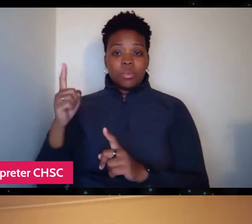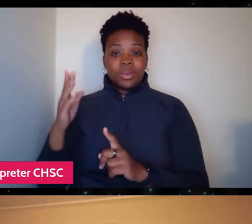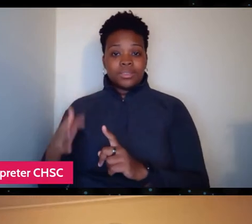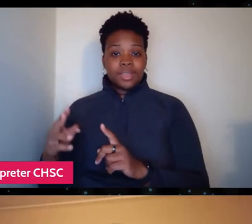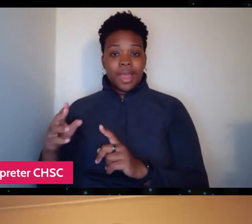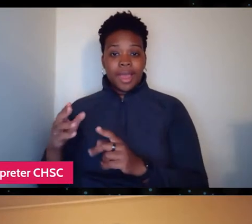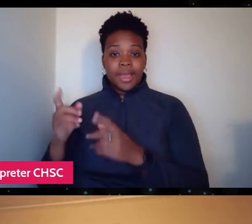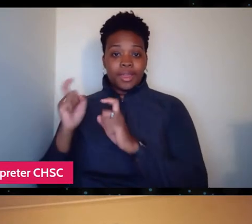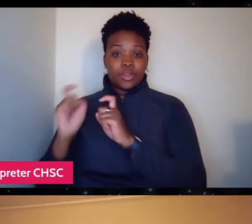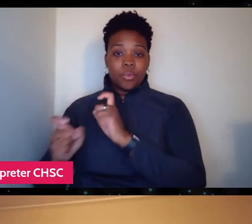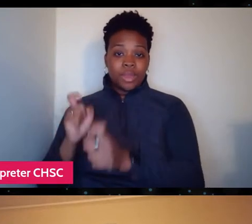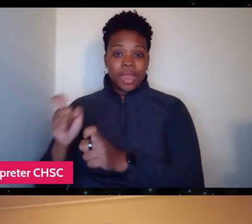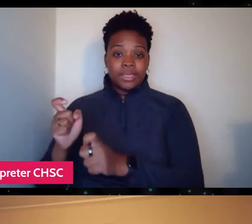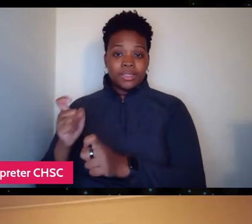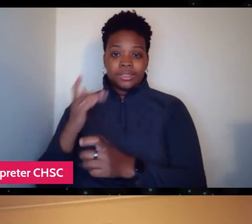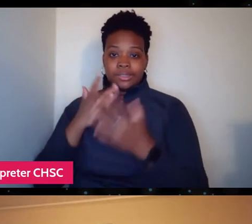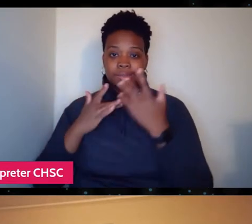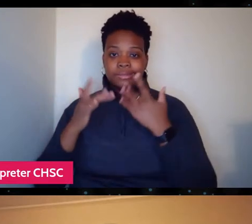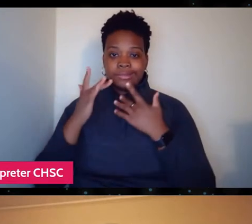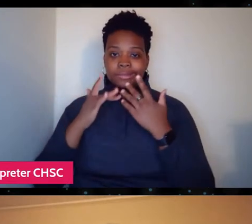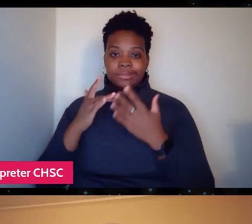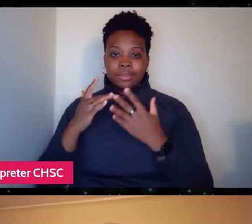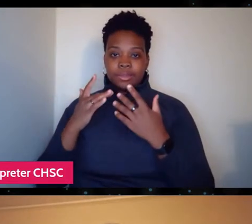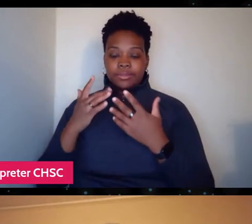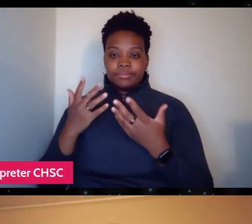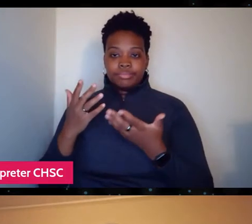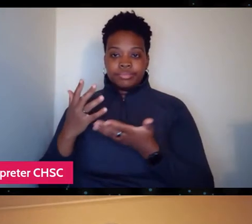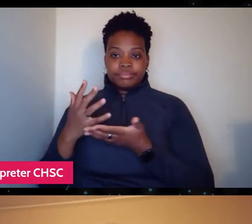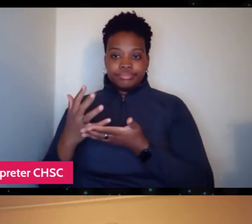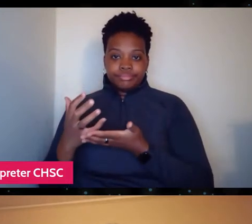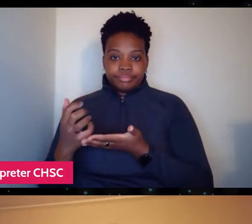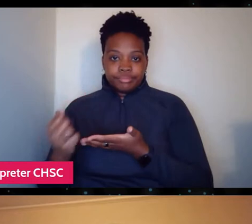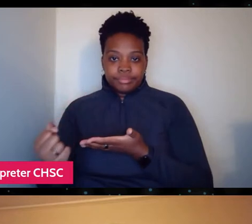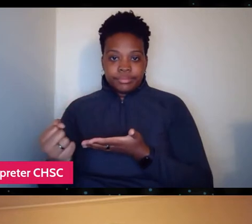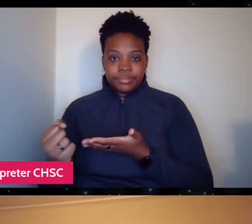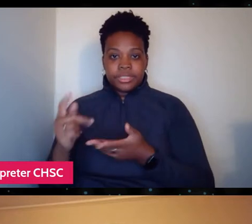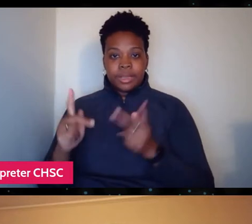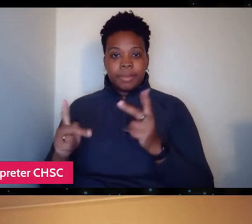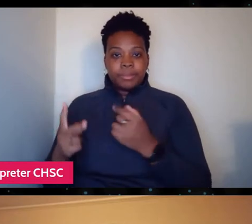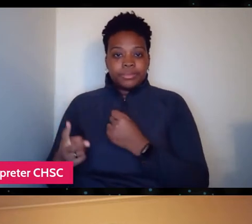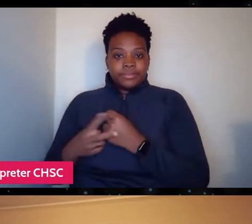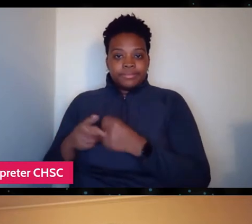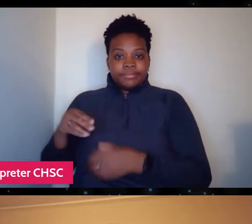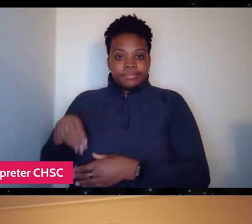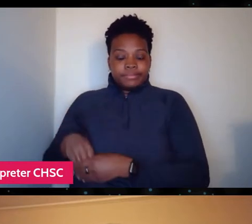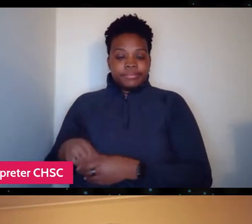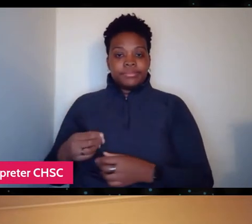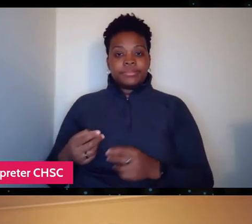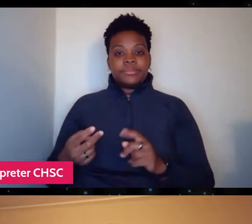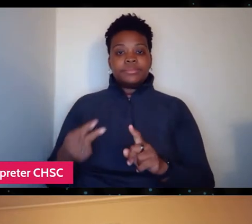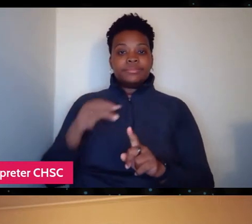because of uncertainty and people having to tighten their wallets. And on the other hand, they were having to cancel a lot of clinics